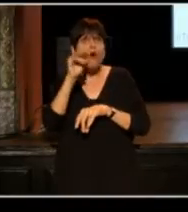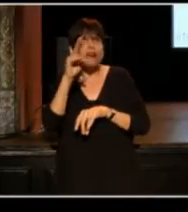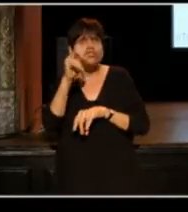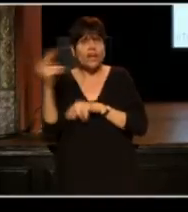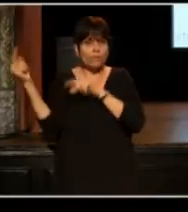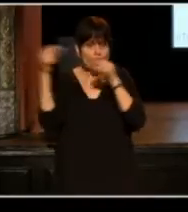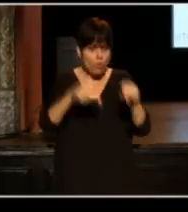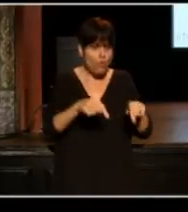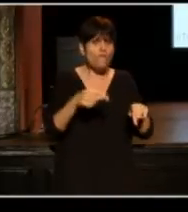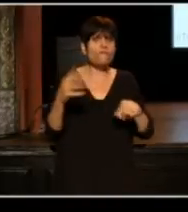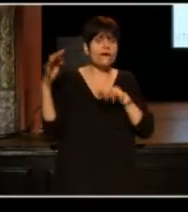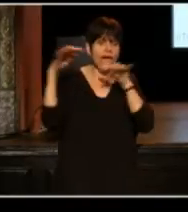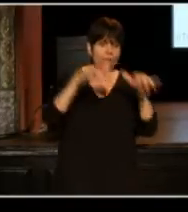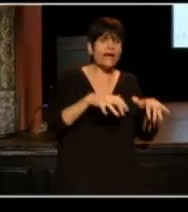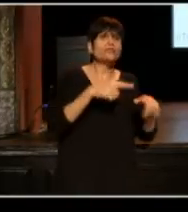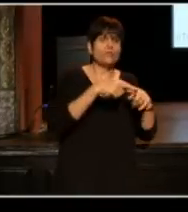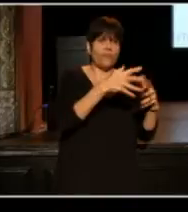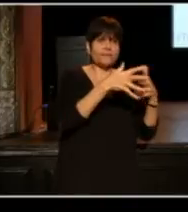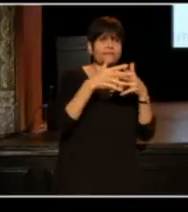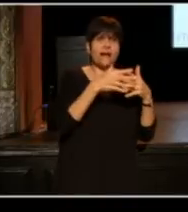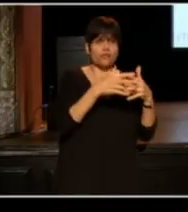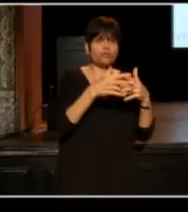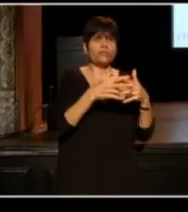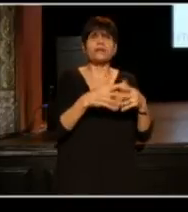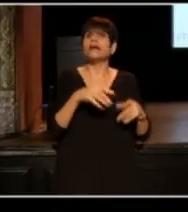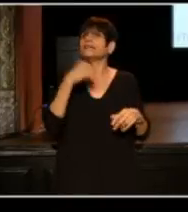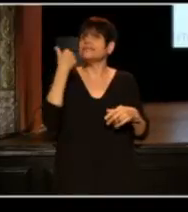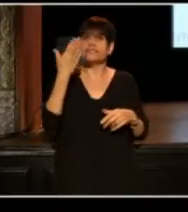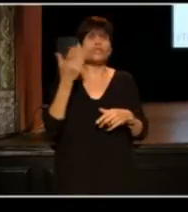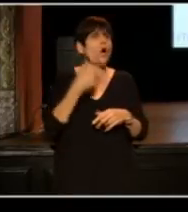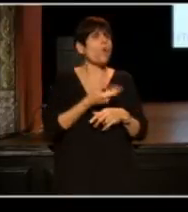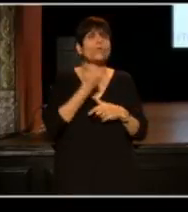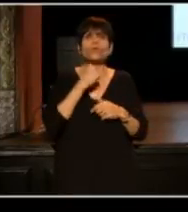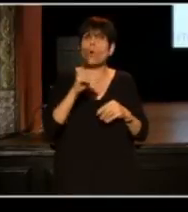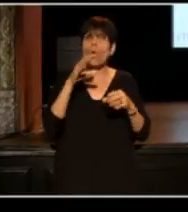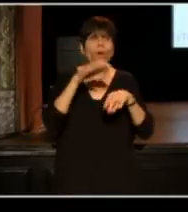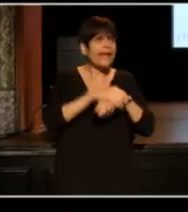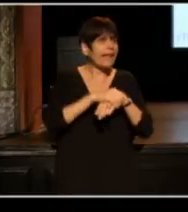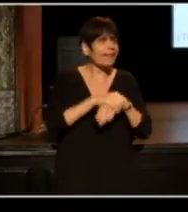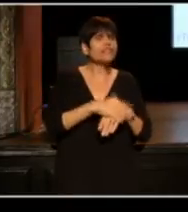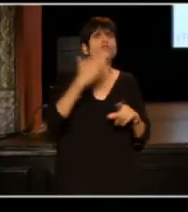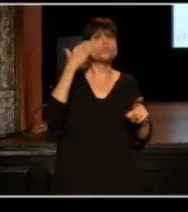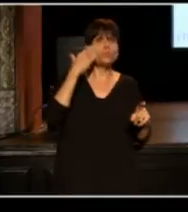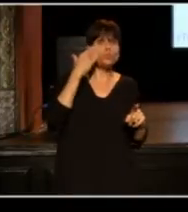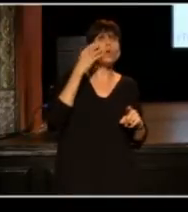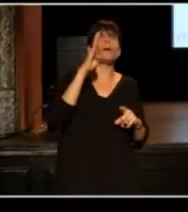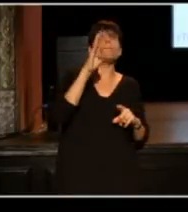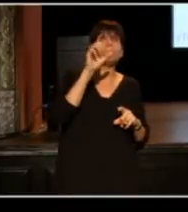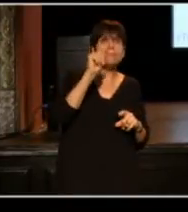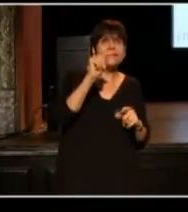and knew only two words of English, "The" and "onion". He saw an opportunity to monetize attention